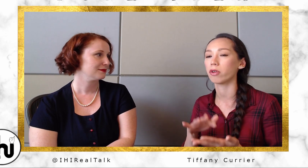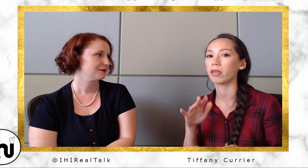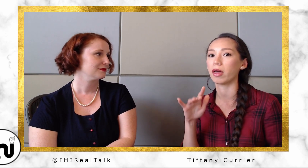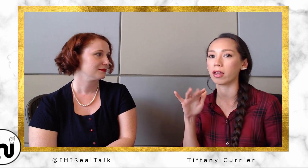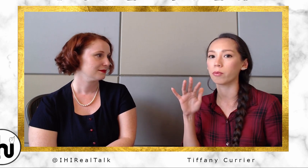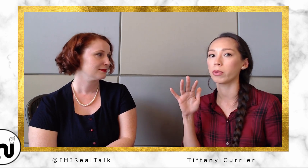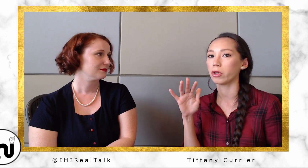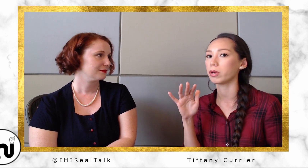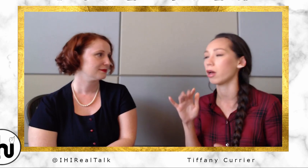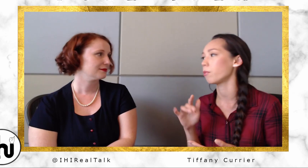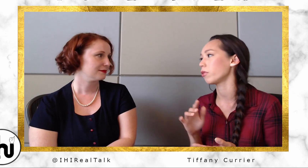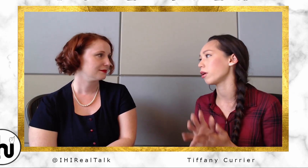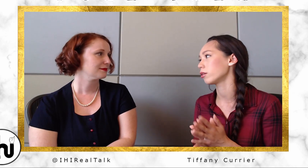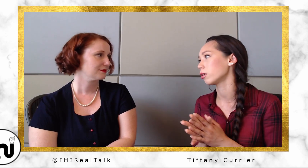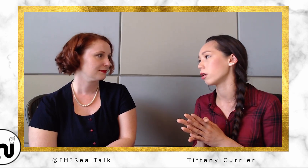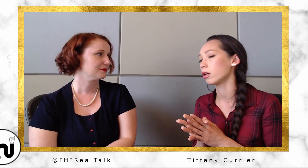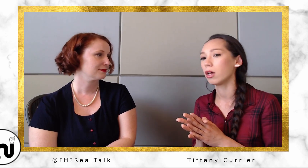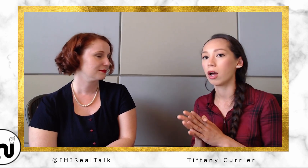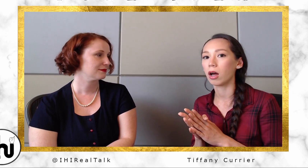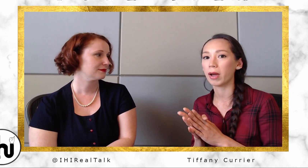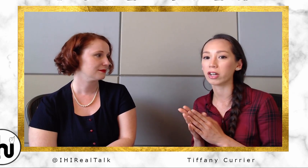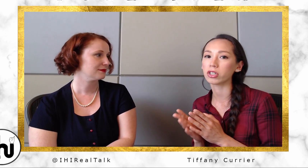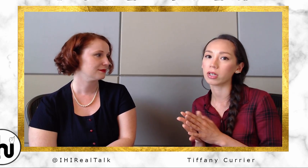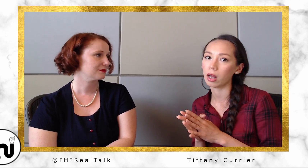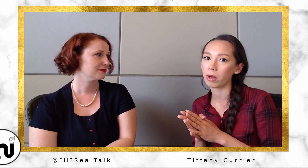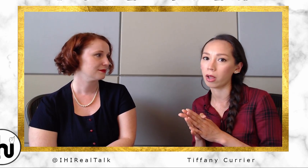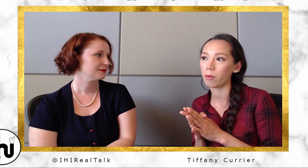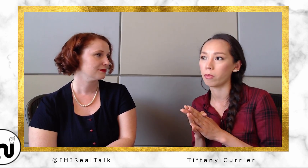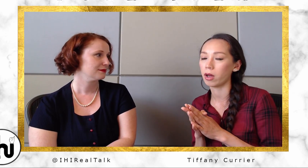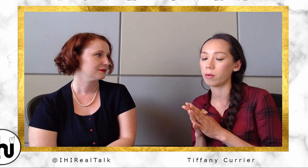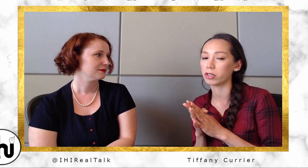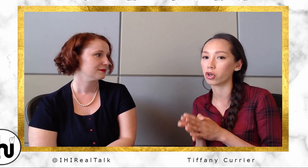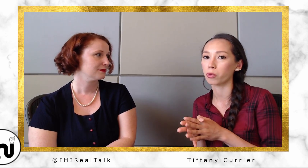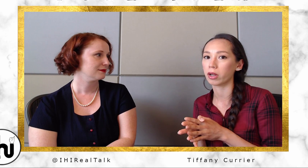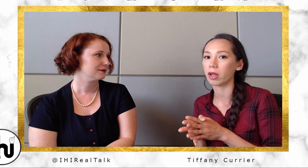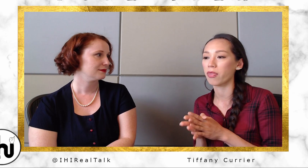like built me up. And then I did, I actually did MLM (Multilevel Marketing) interpreting, and